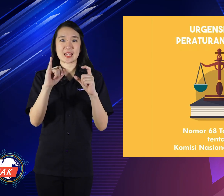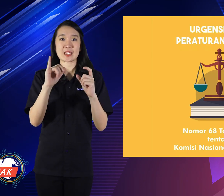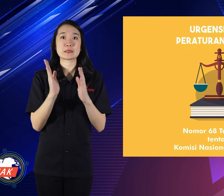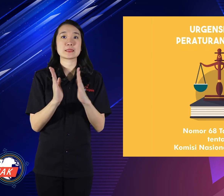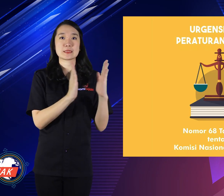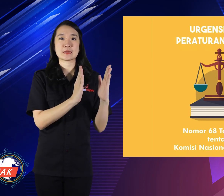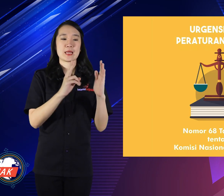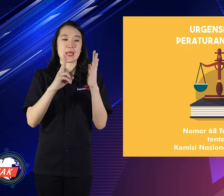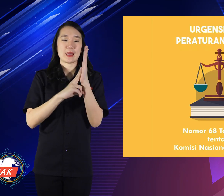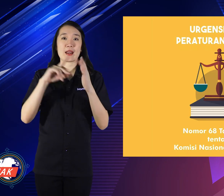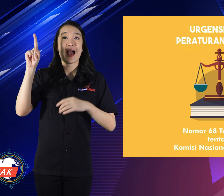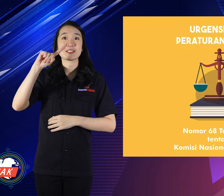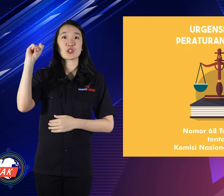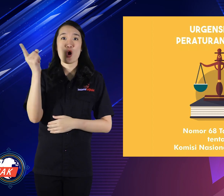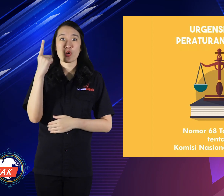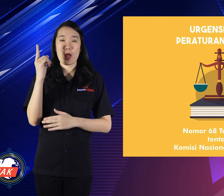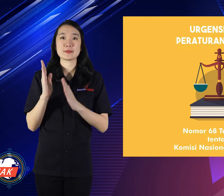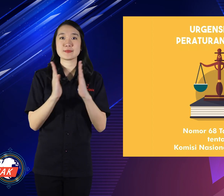Apparently not good for the heart.